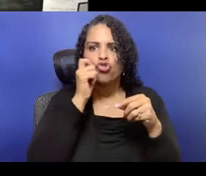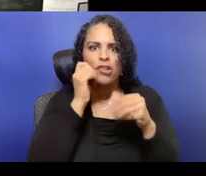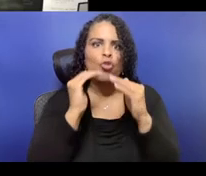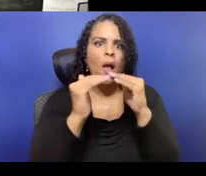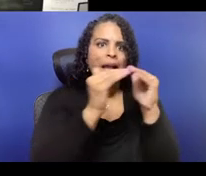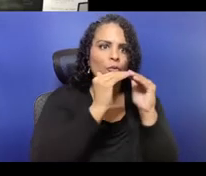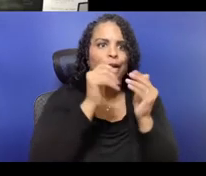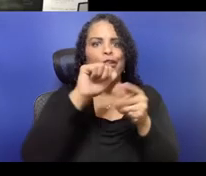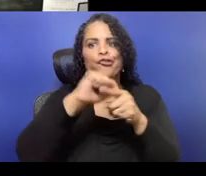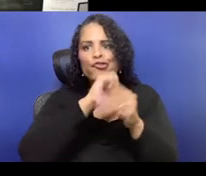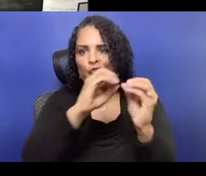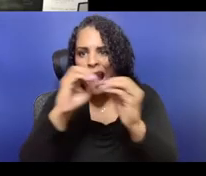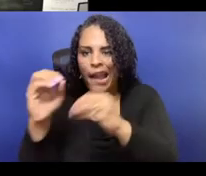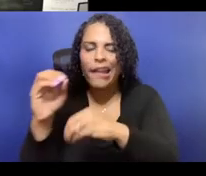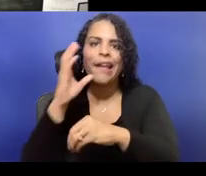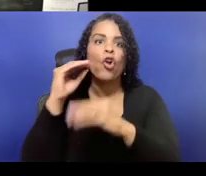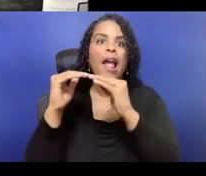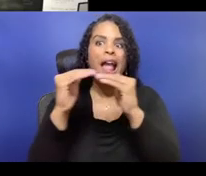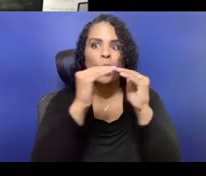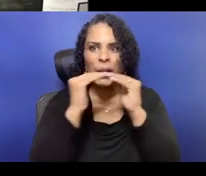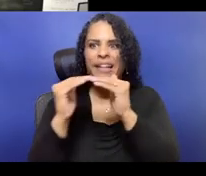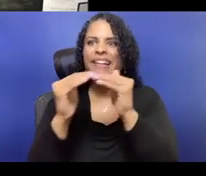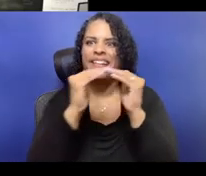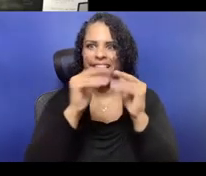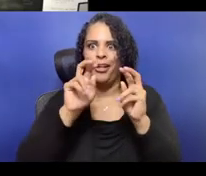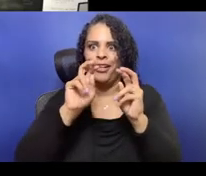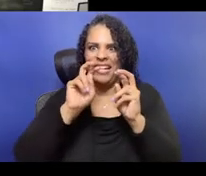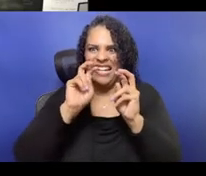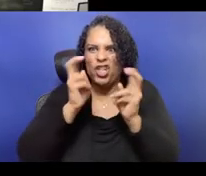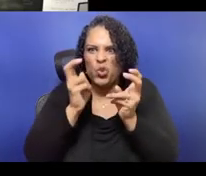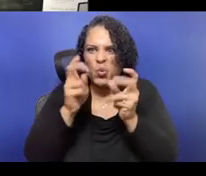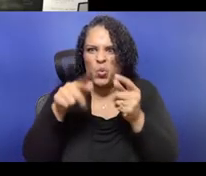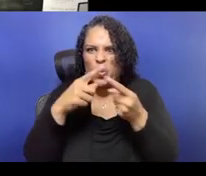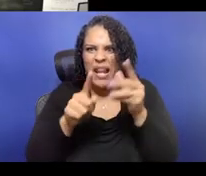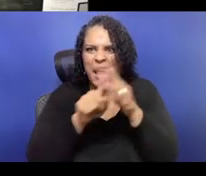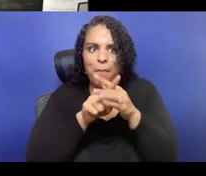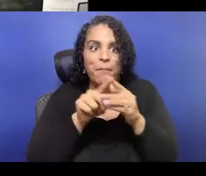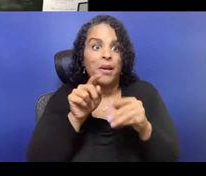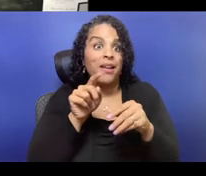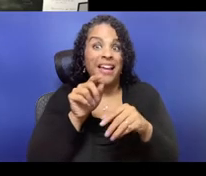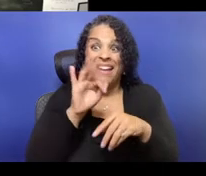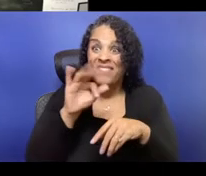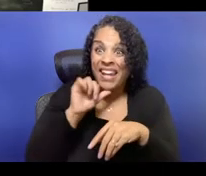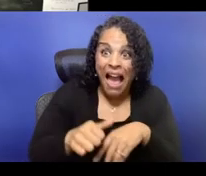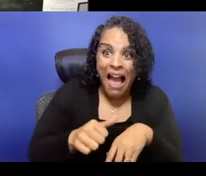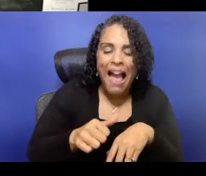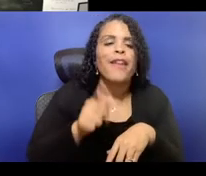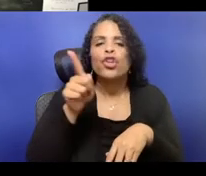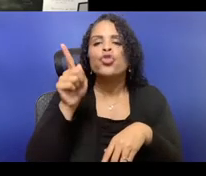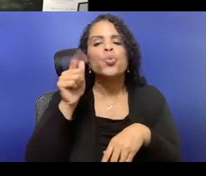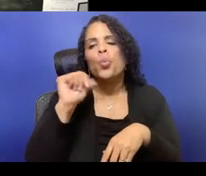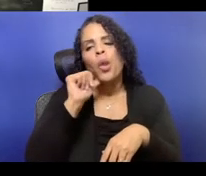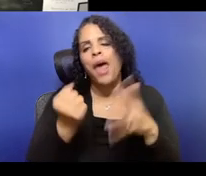about this conversation. This is like exactly what I wanna be talking about every single day,